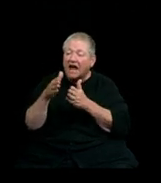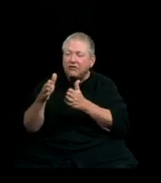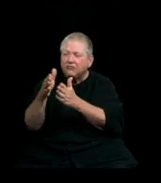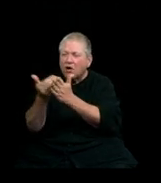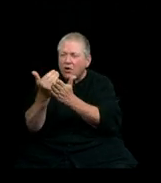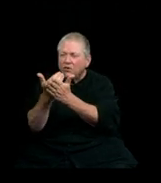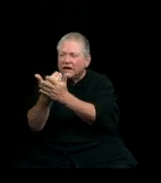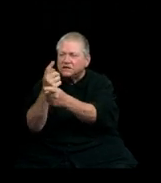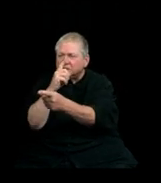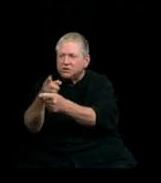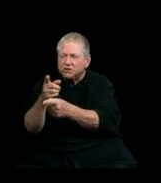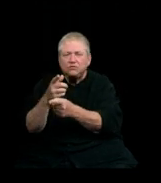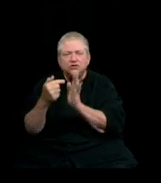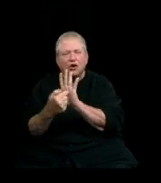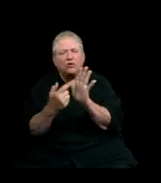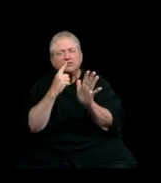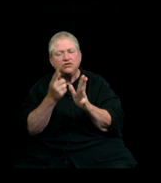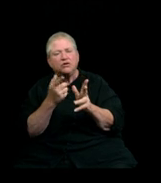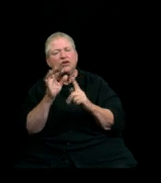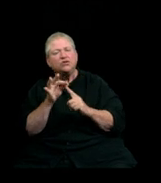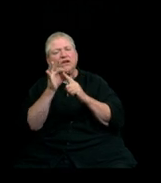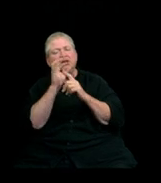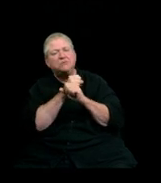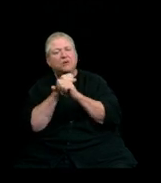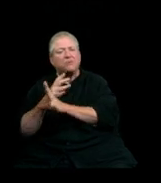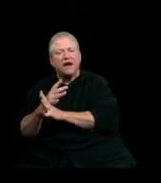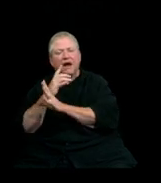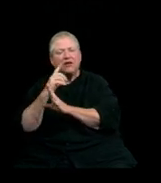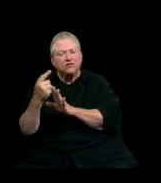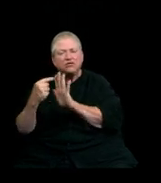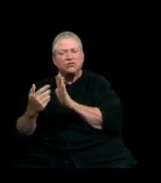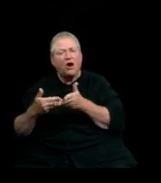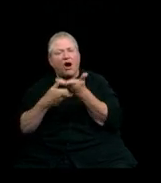to bring your unique perspectives to the rest of the world. And goodness knows,